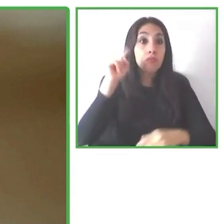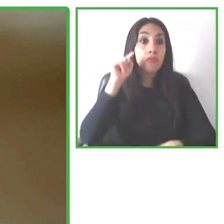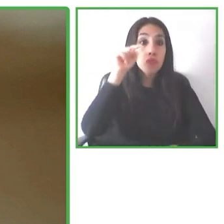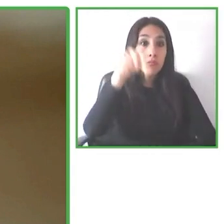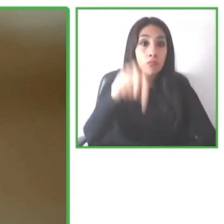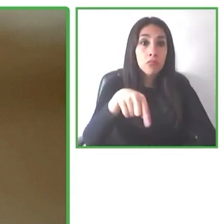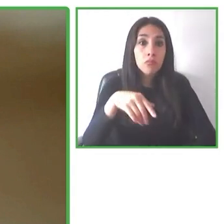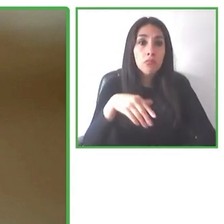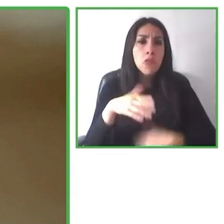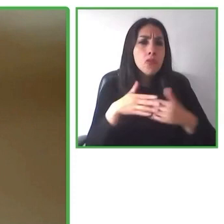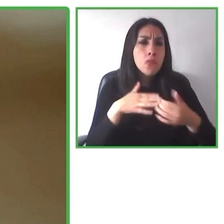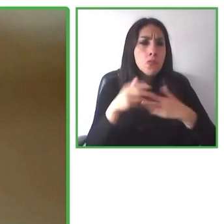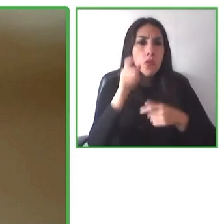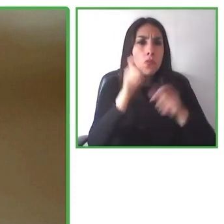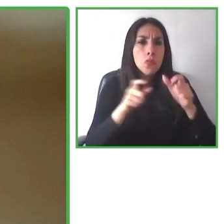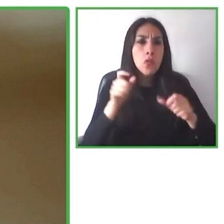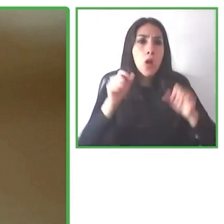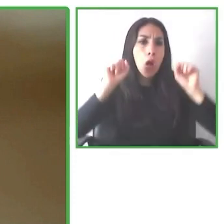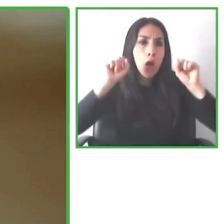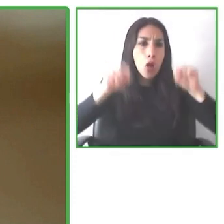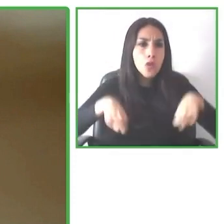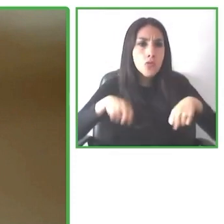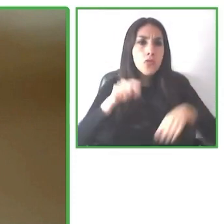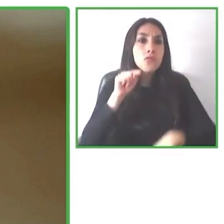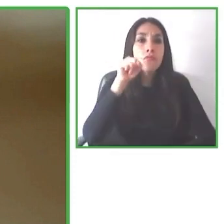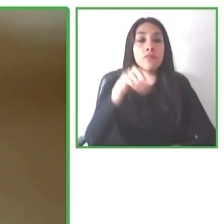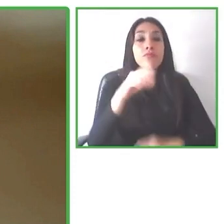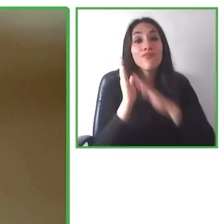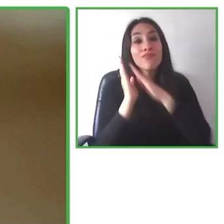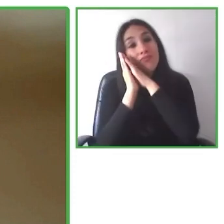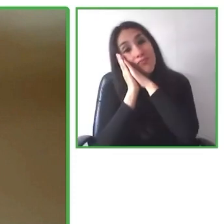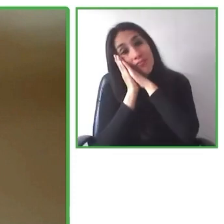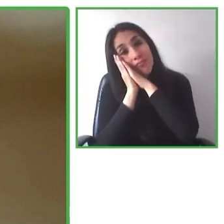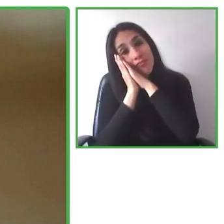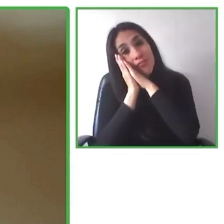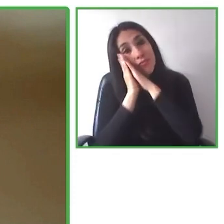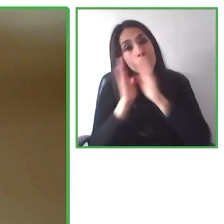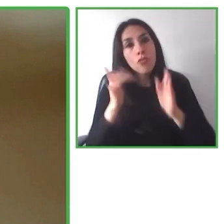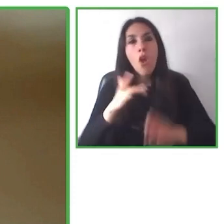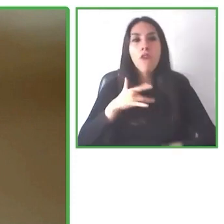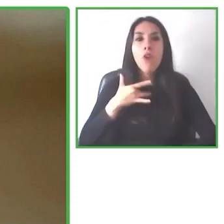that arrives there can enjoy all of the accessibility